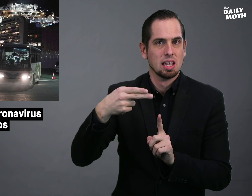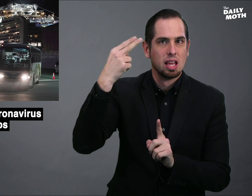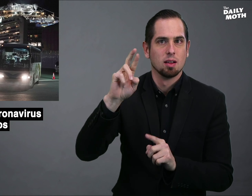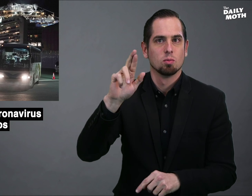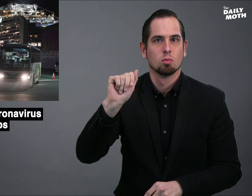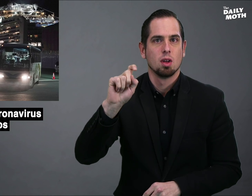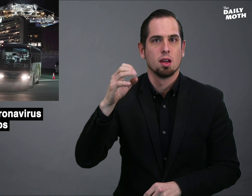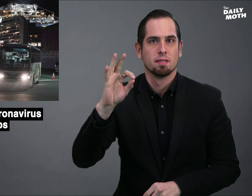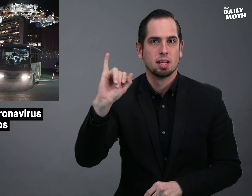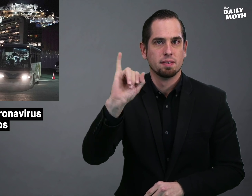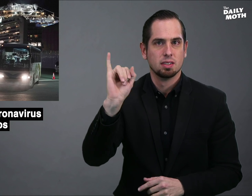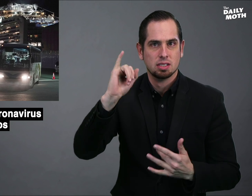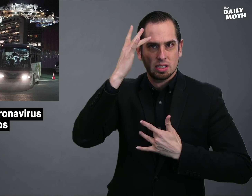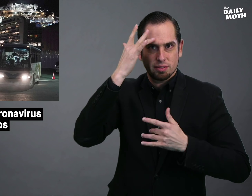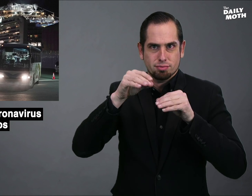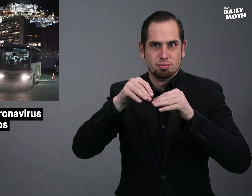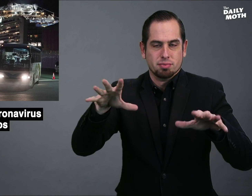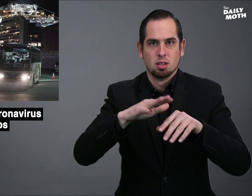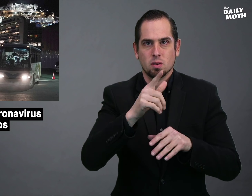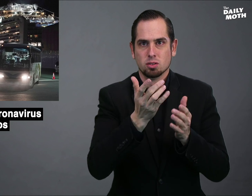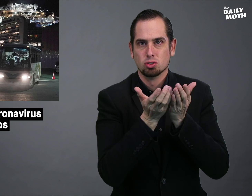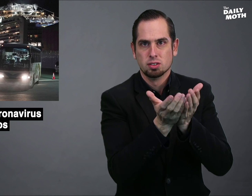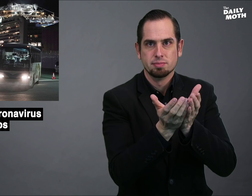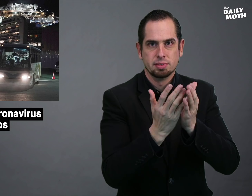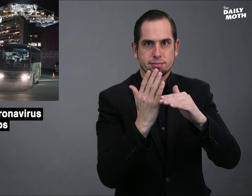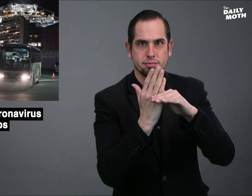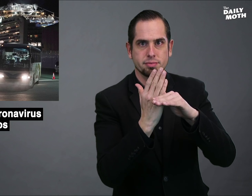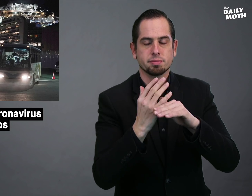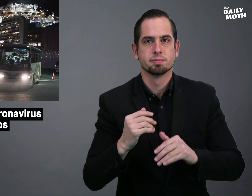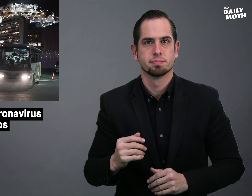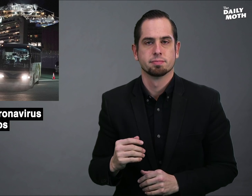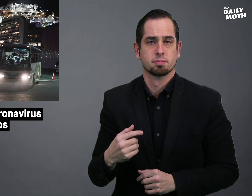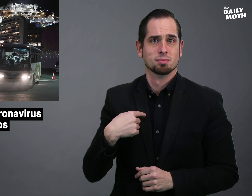due to the high rate of infections on the ship.